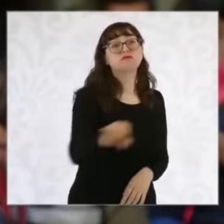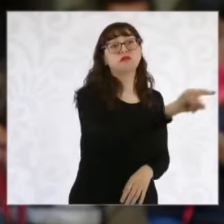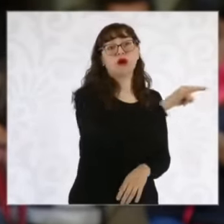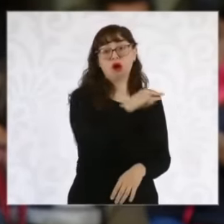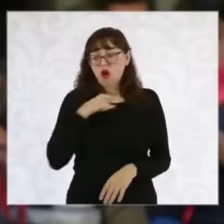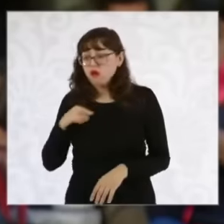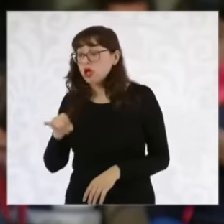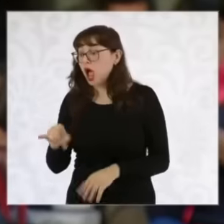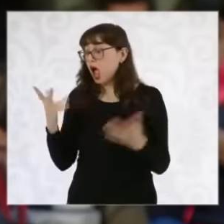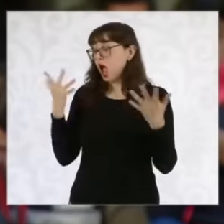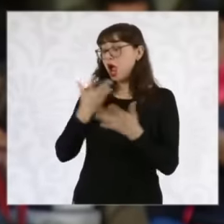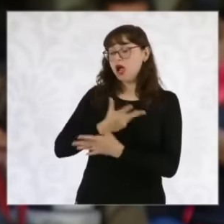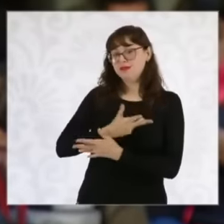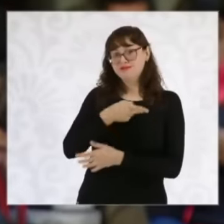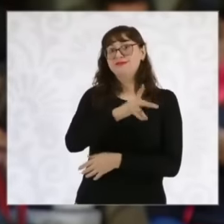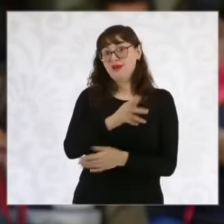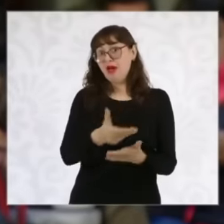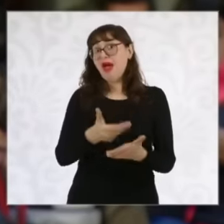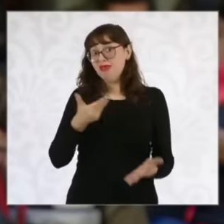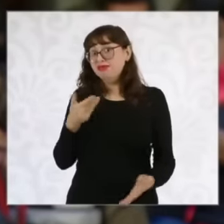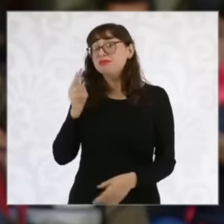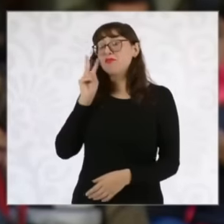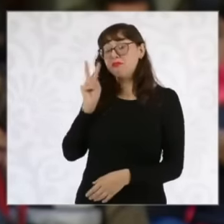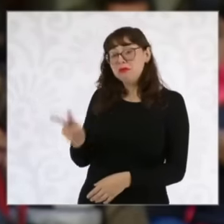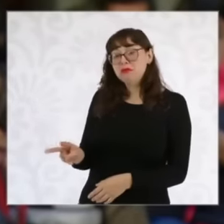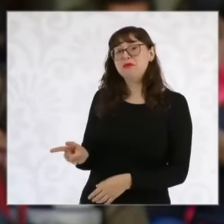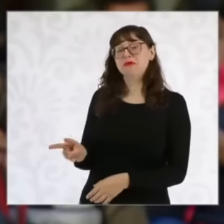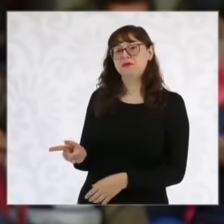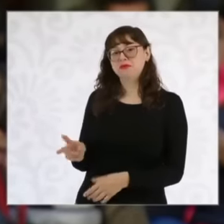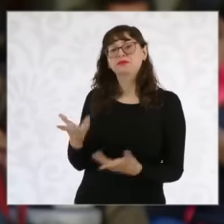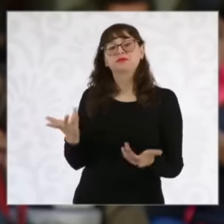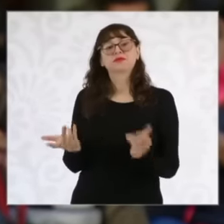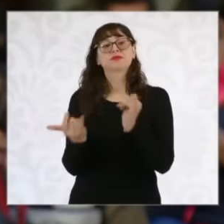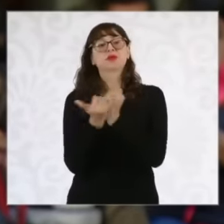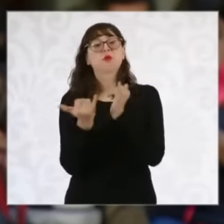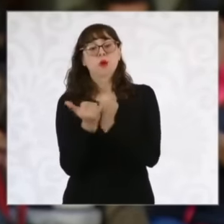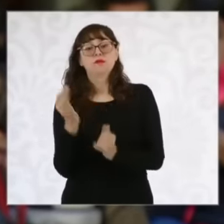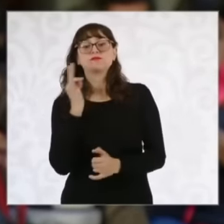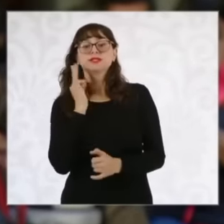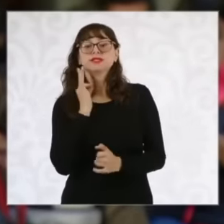regarding the investigations generated by the Mexico City Prosecutor's Office. It was possible to prove